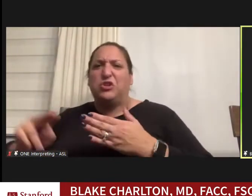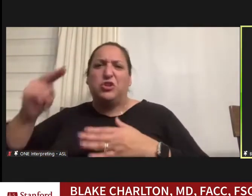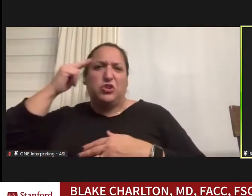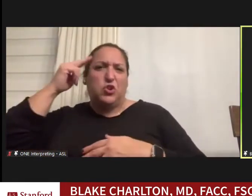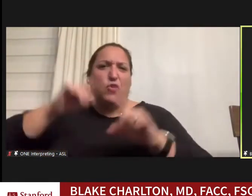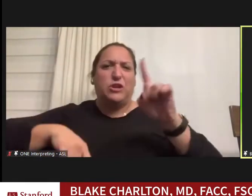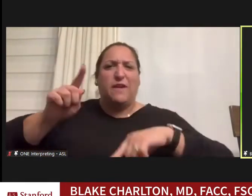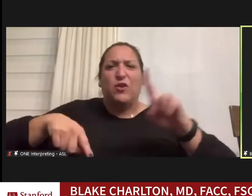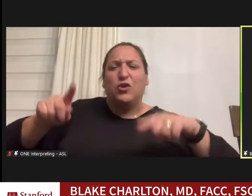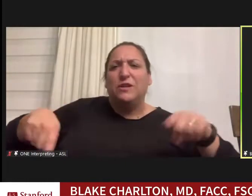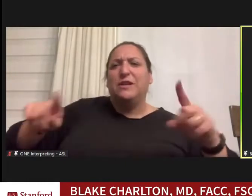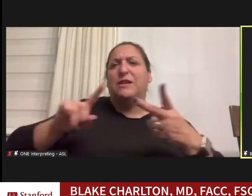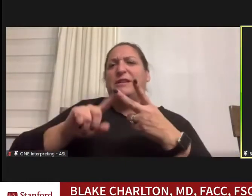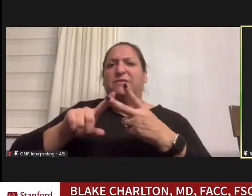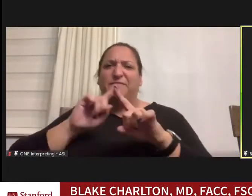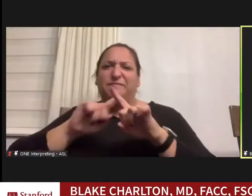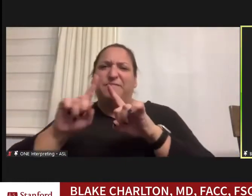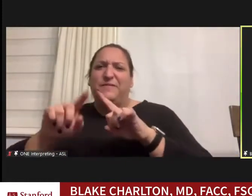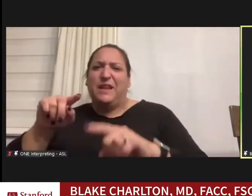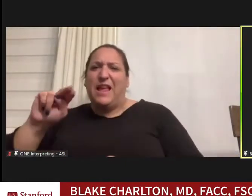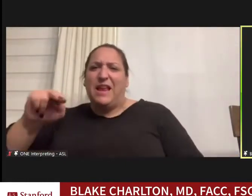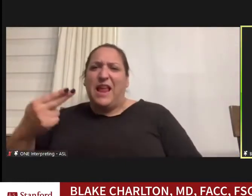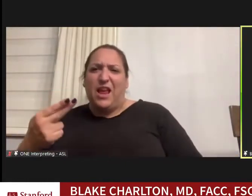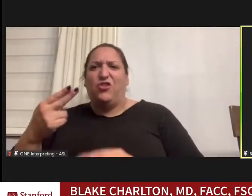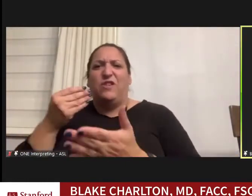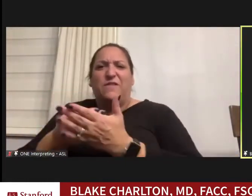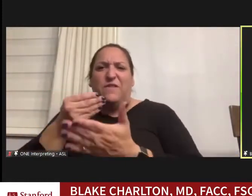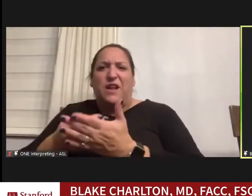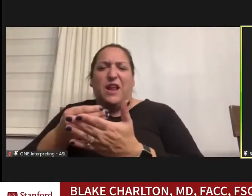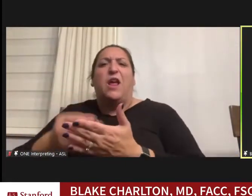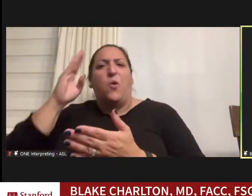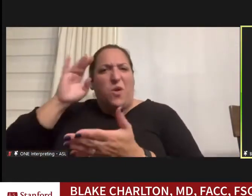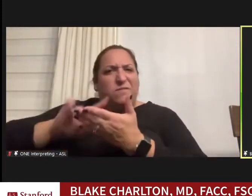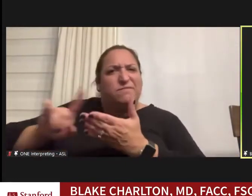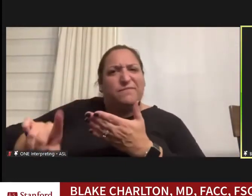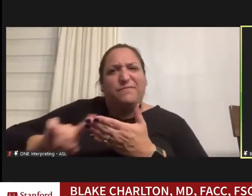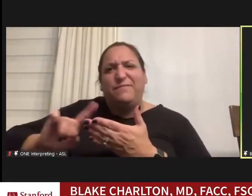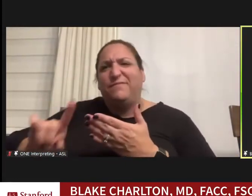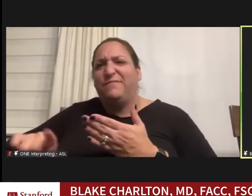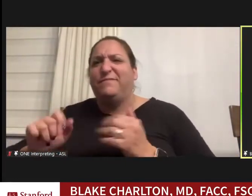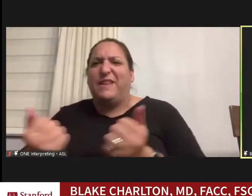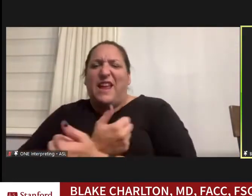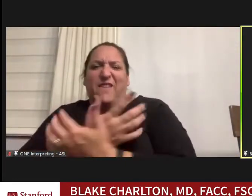and get lots of NIH funding and unlock the secrets of the neuron and all these things critical